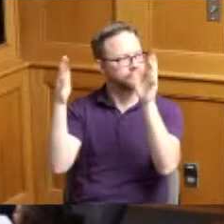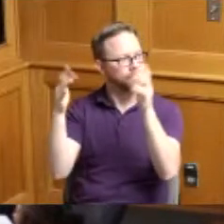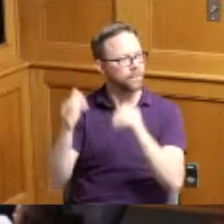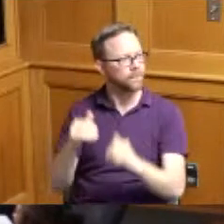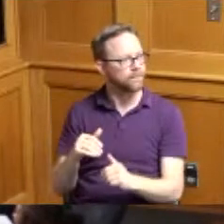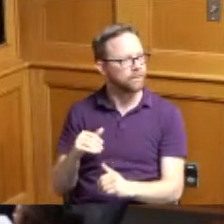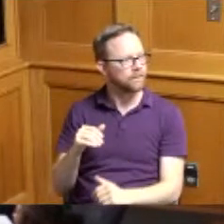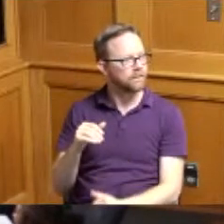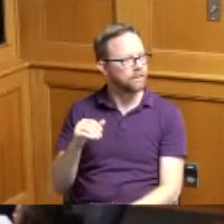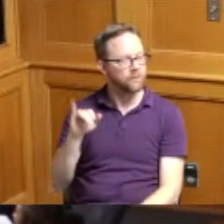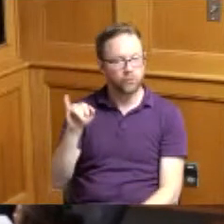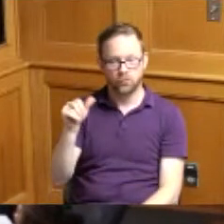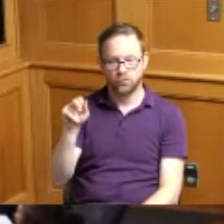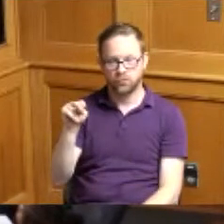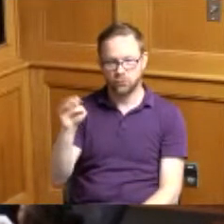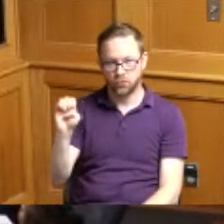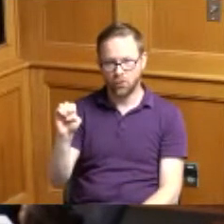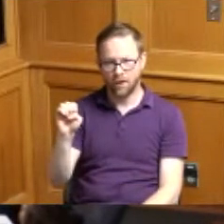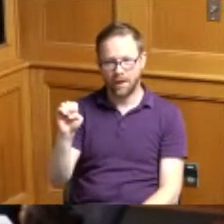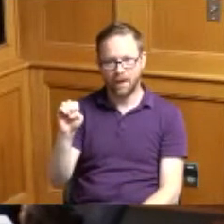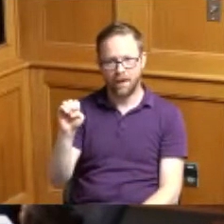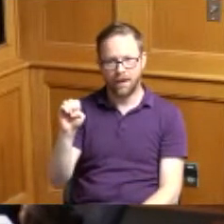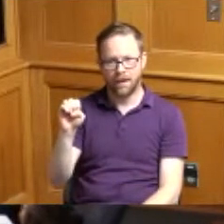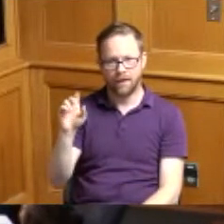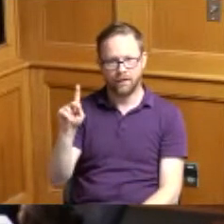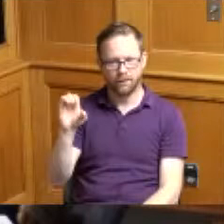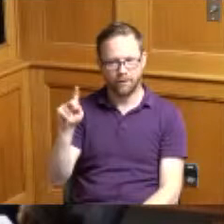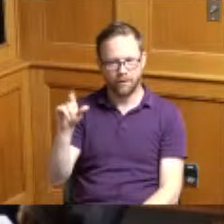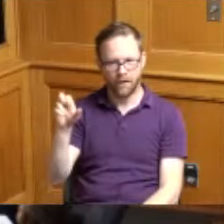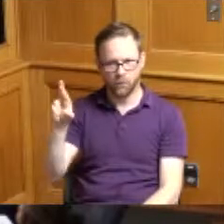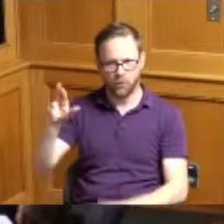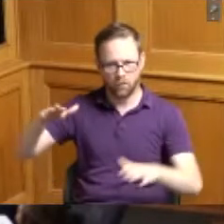Joanne Keckler not here yet but we're going to give her a rest